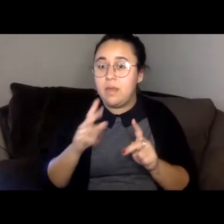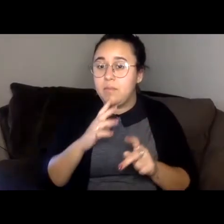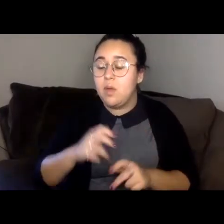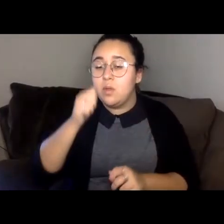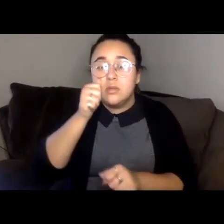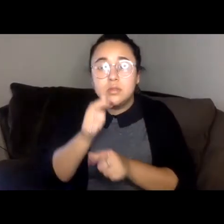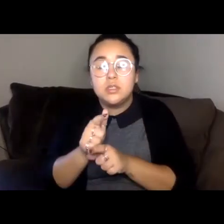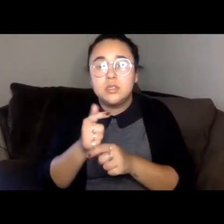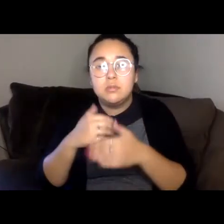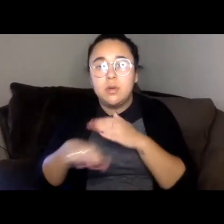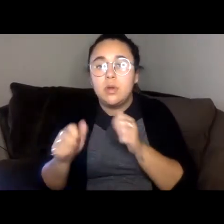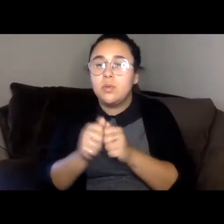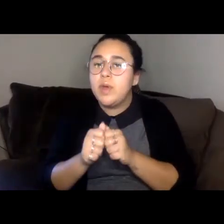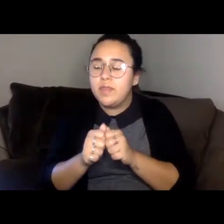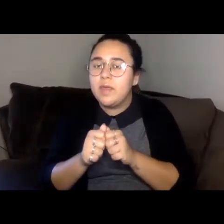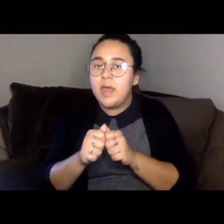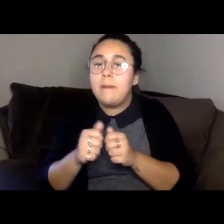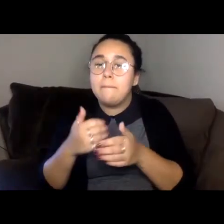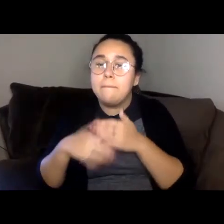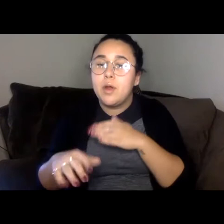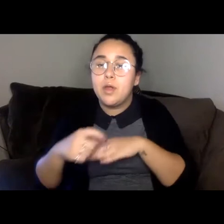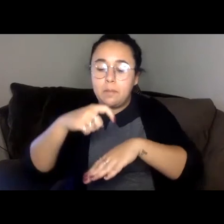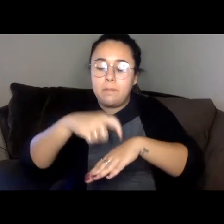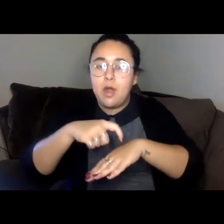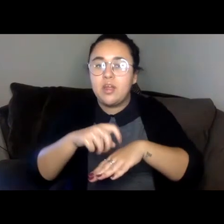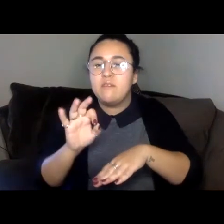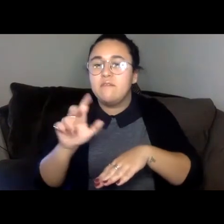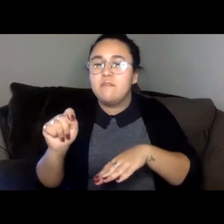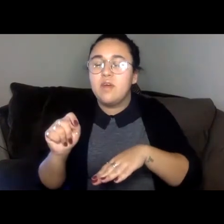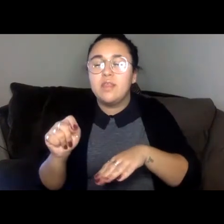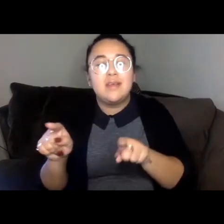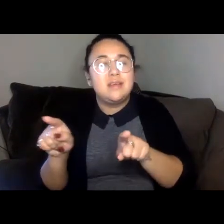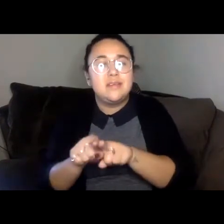on her foot in the same spot where my grandfather had placed a thumbprint of ash on my brother's